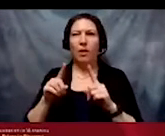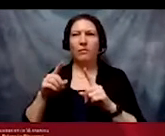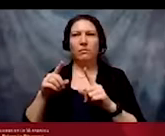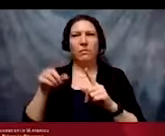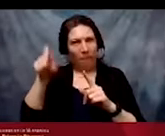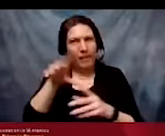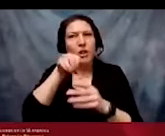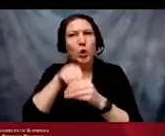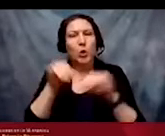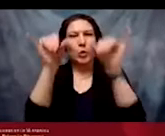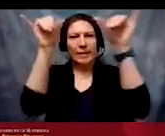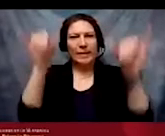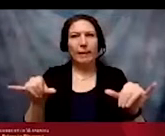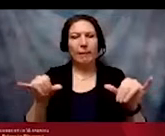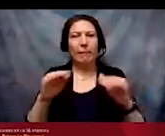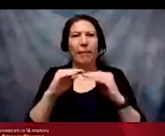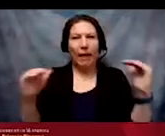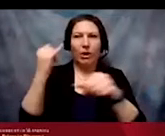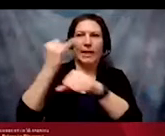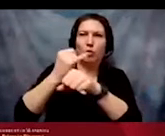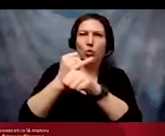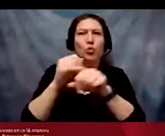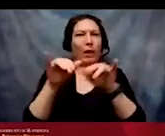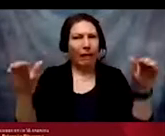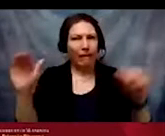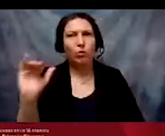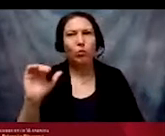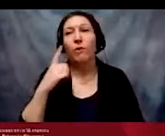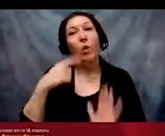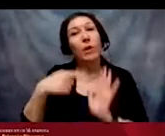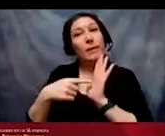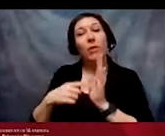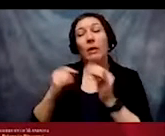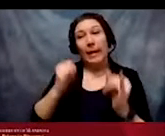to correct individuals' microaggression, for example, we will still have